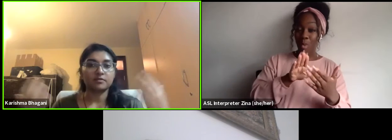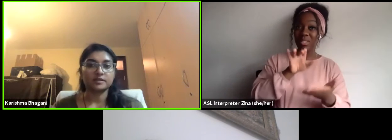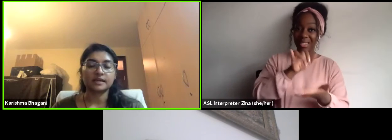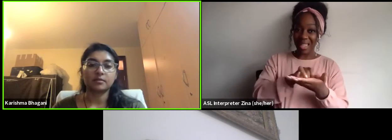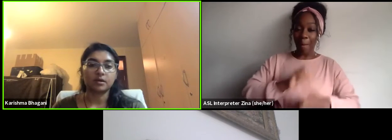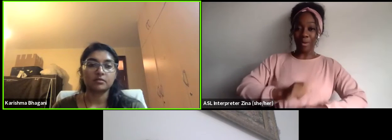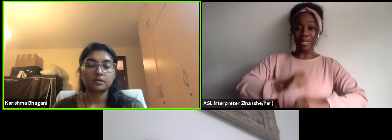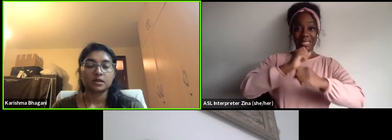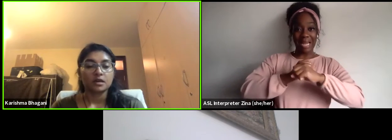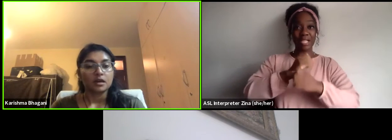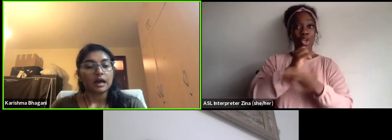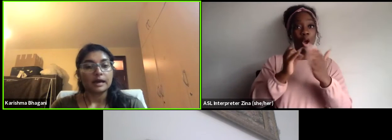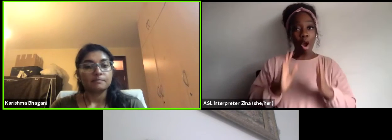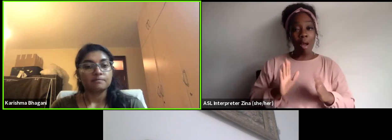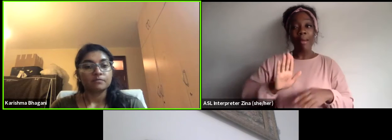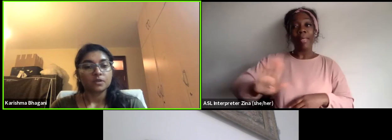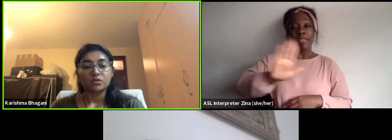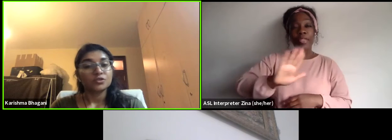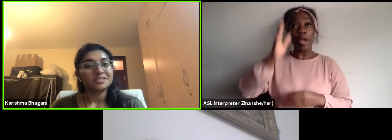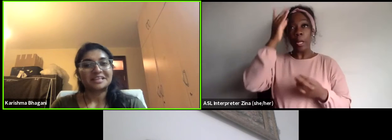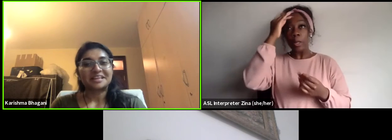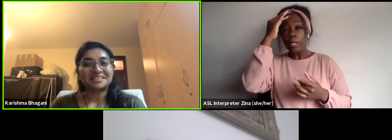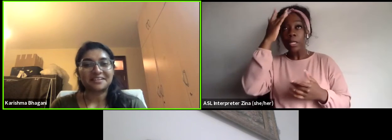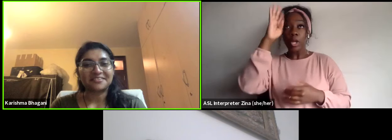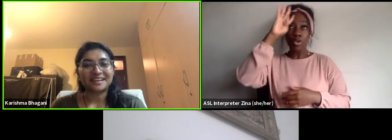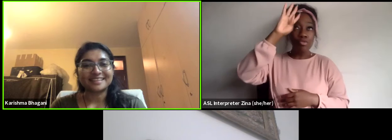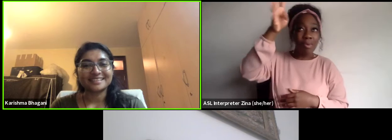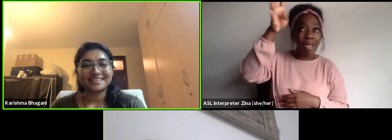of us think about, would you just say that it's unrealistic